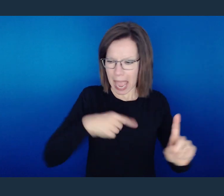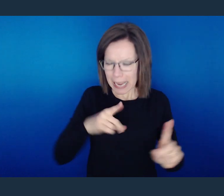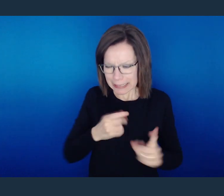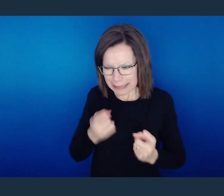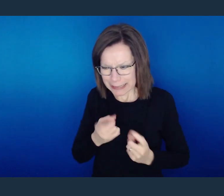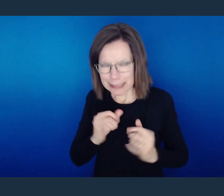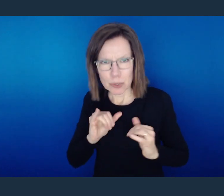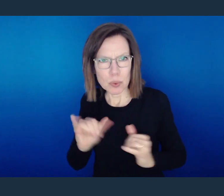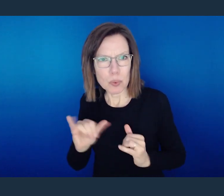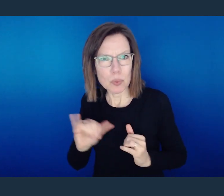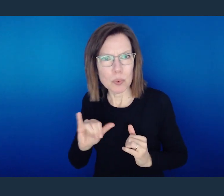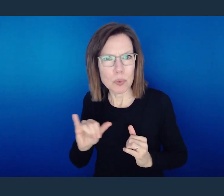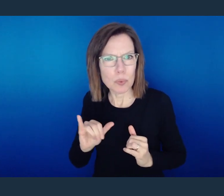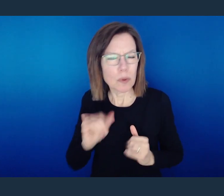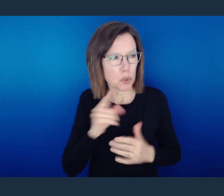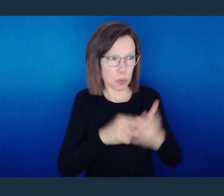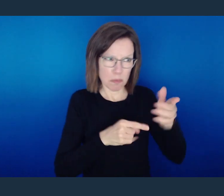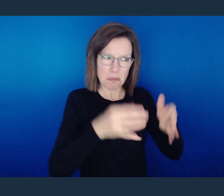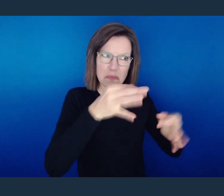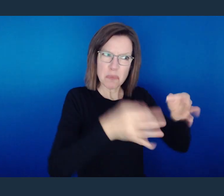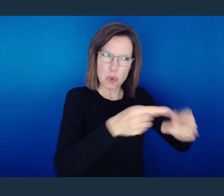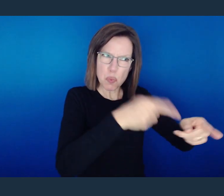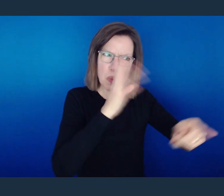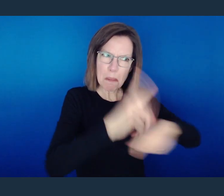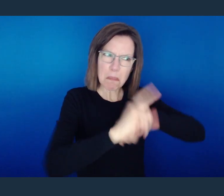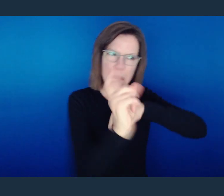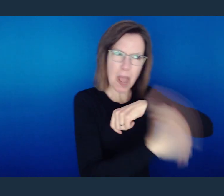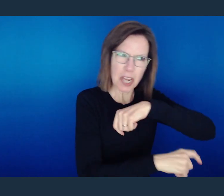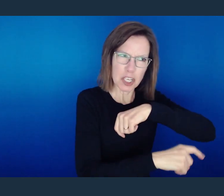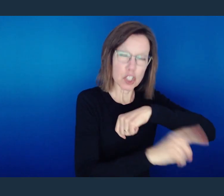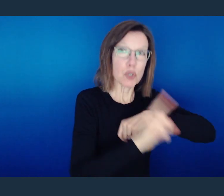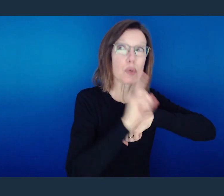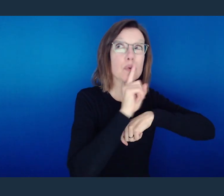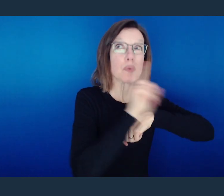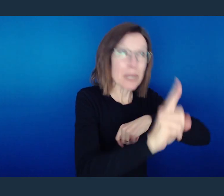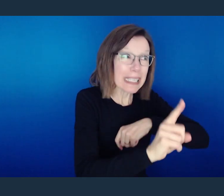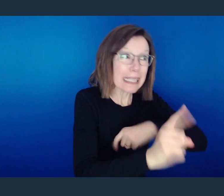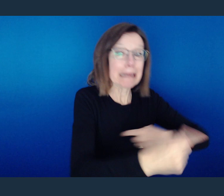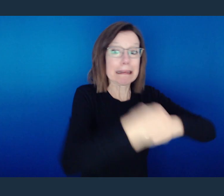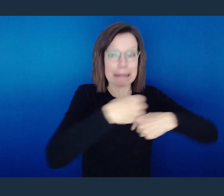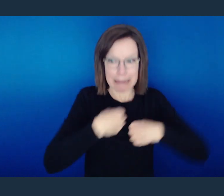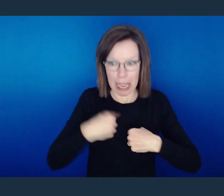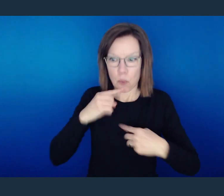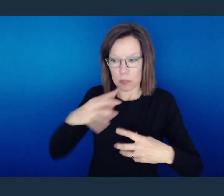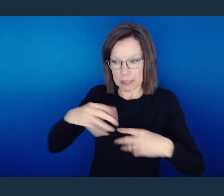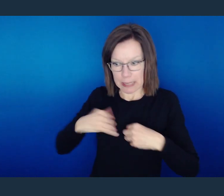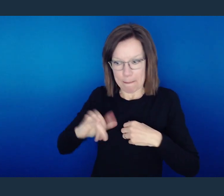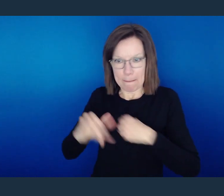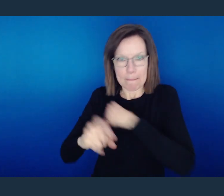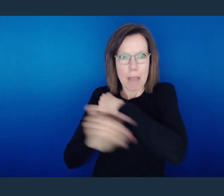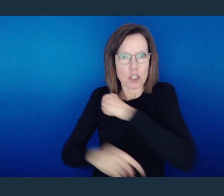Don't you know that in the very words that you say what they're going to receive, that same punishment is duly afforded to you?